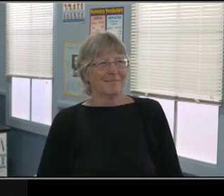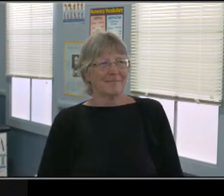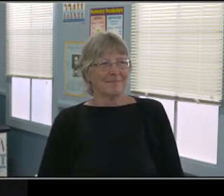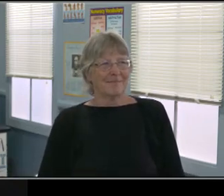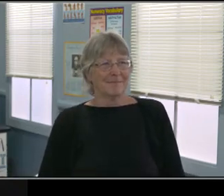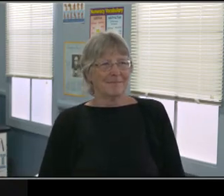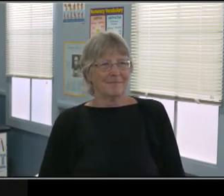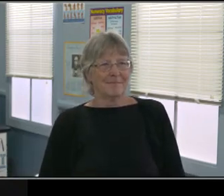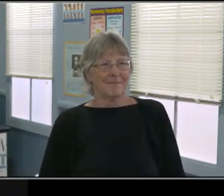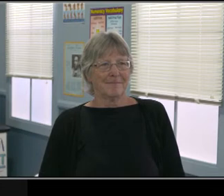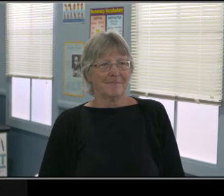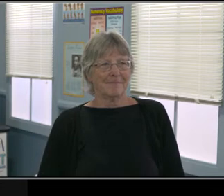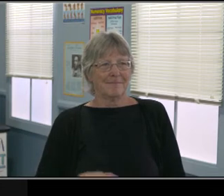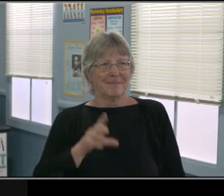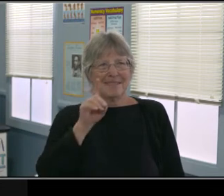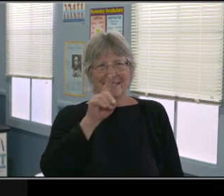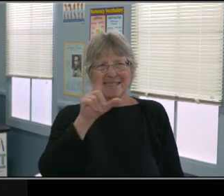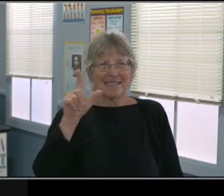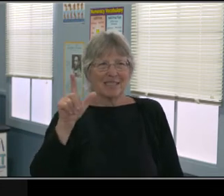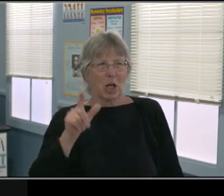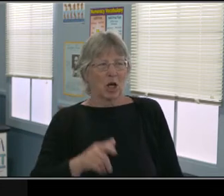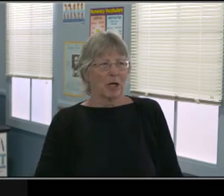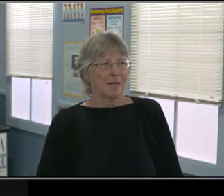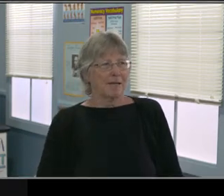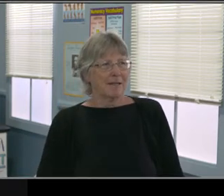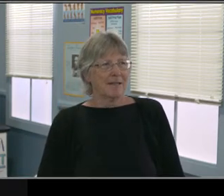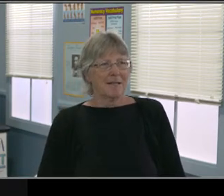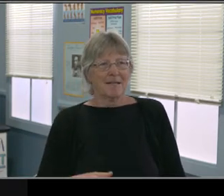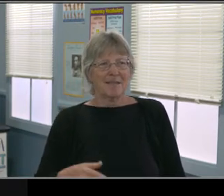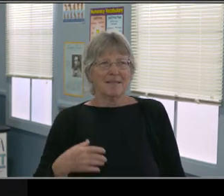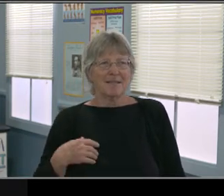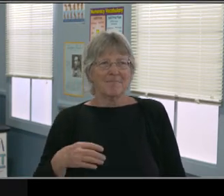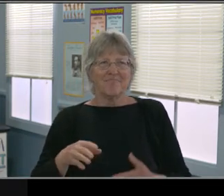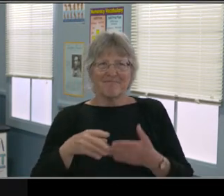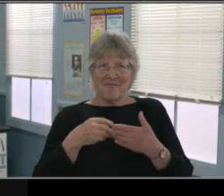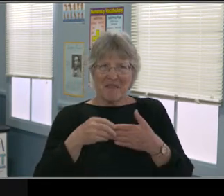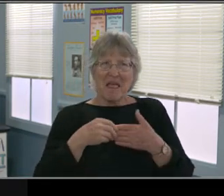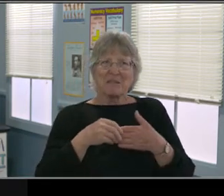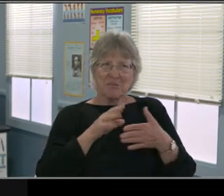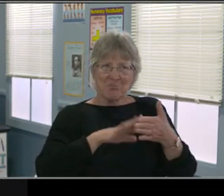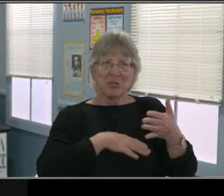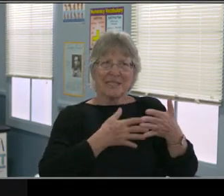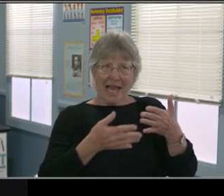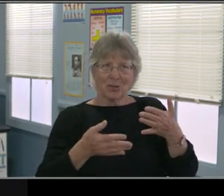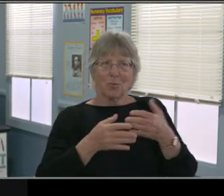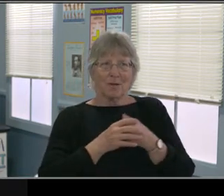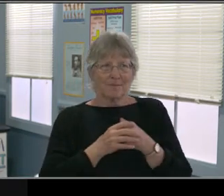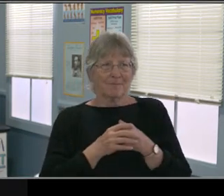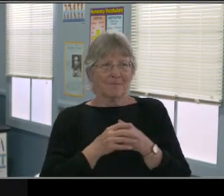A conducive learning environment. It's a favorable learning environment and they have the freedom to choose resources.